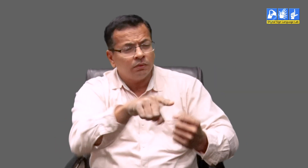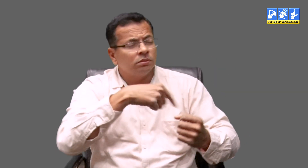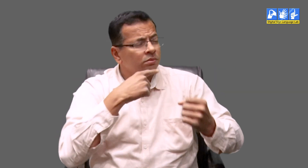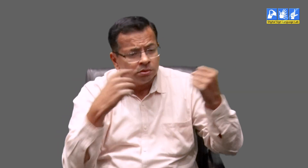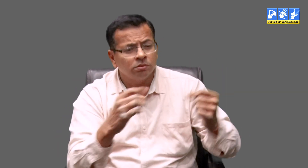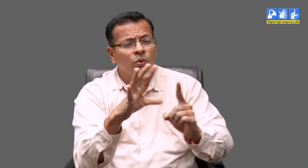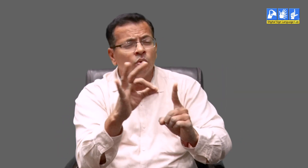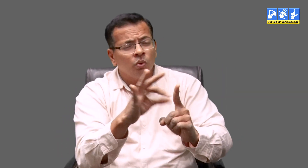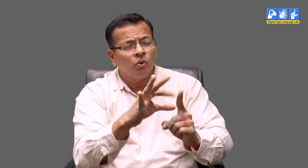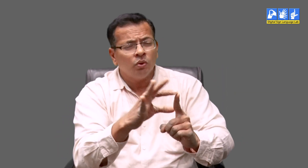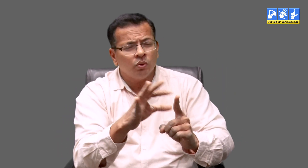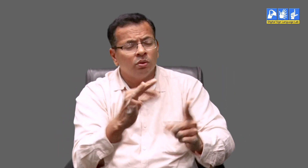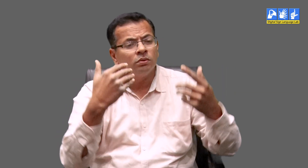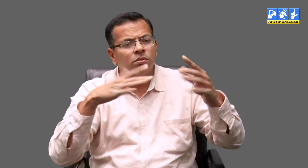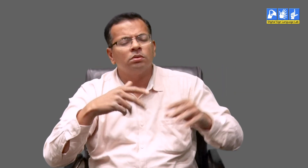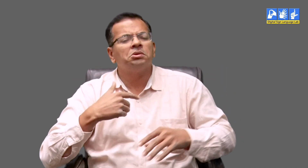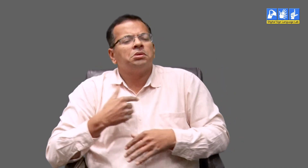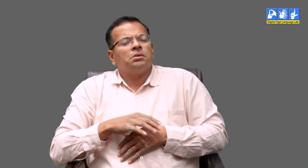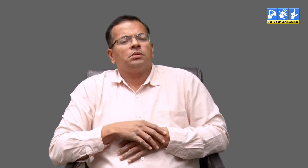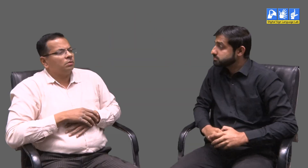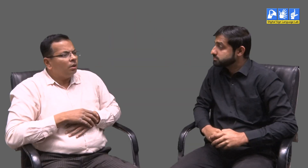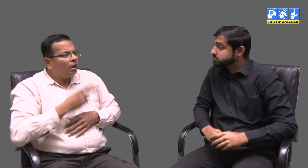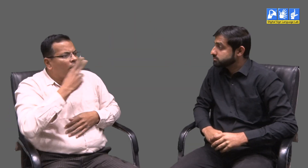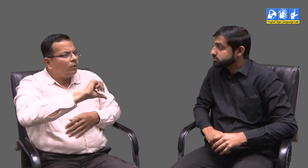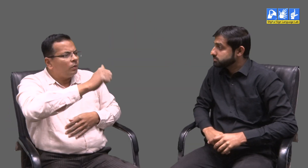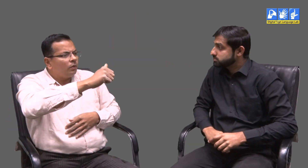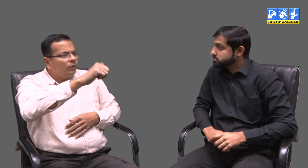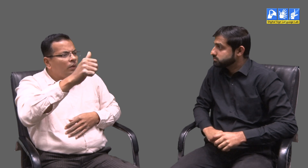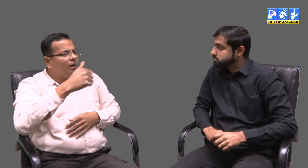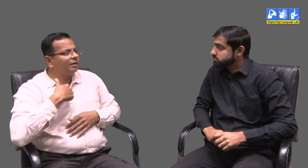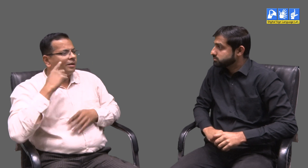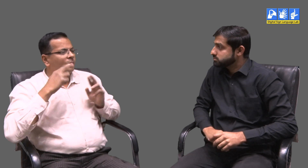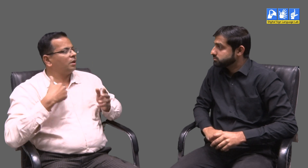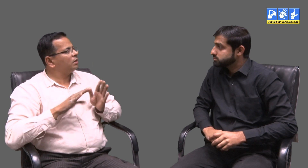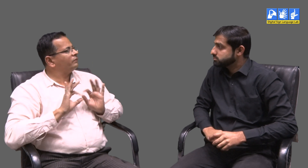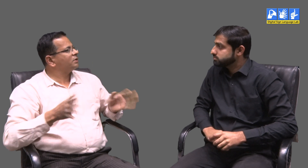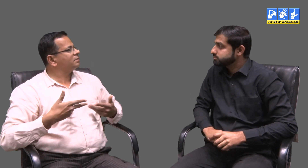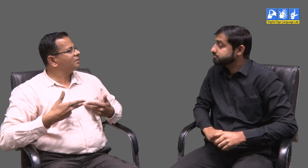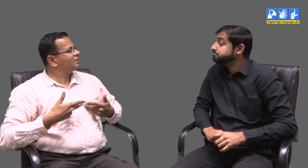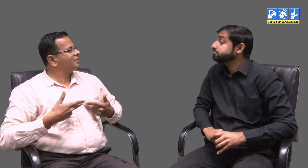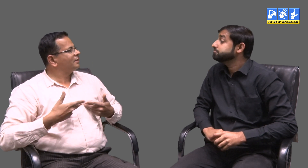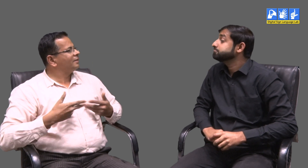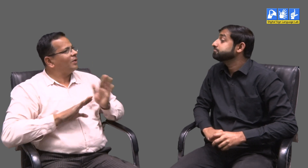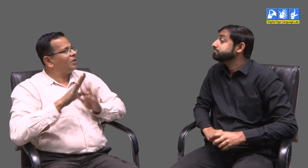My job is to give them a good education and push them to work hard. If they work hard and progress, it means we are successful.